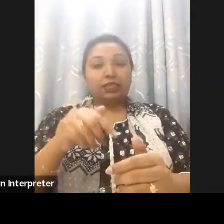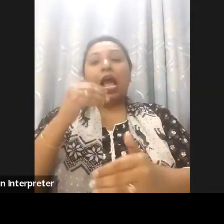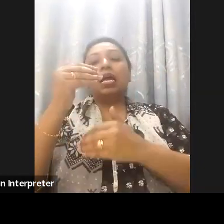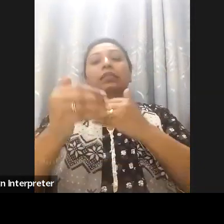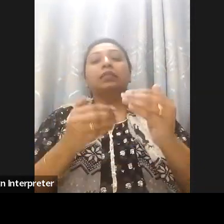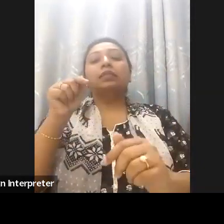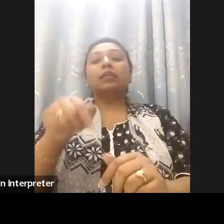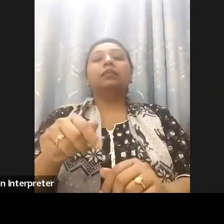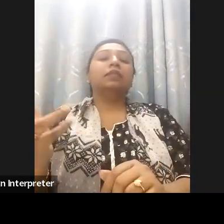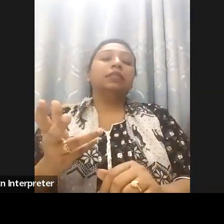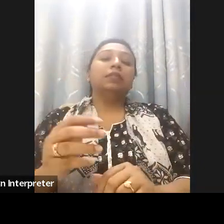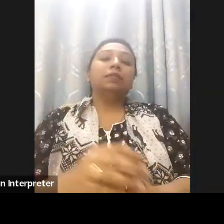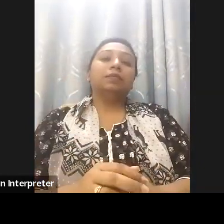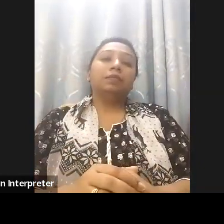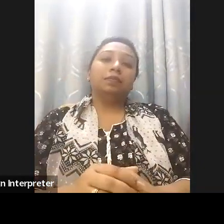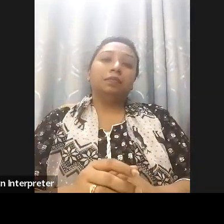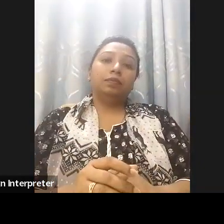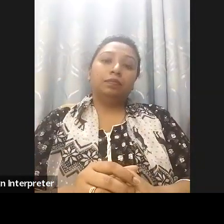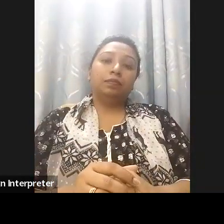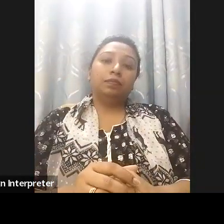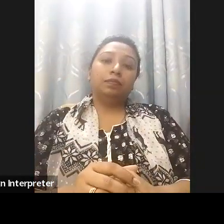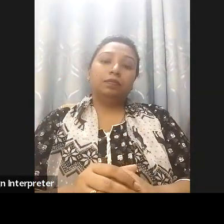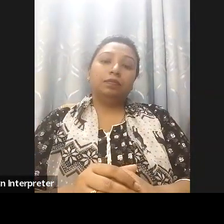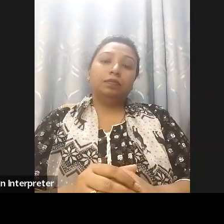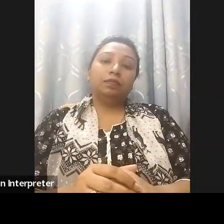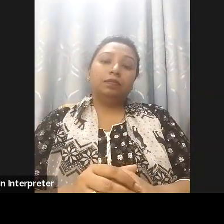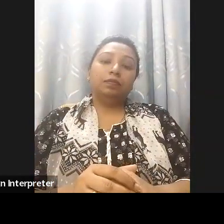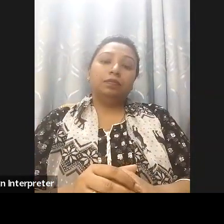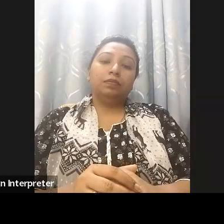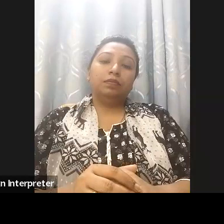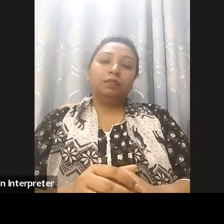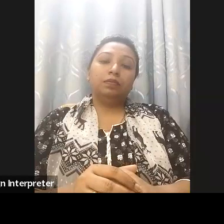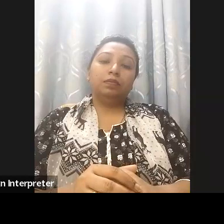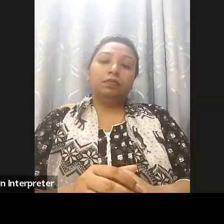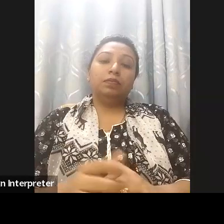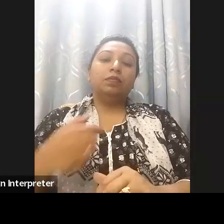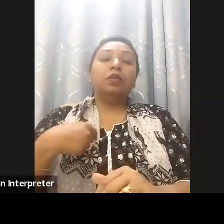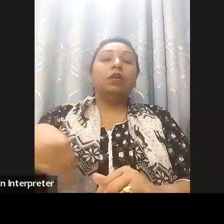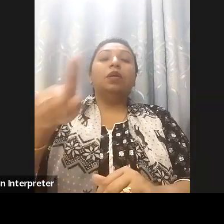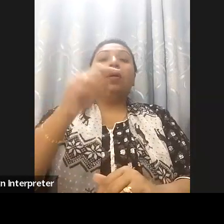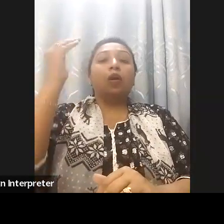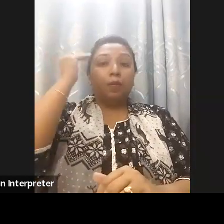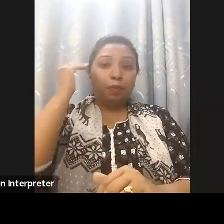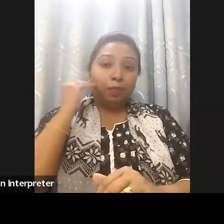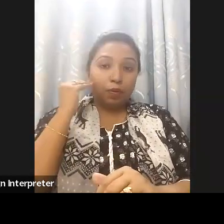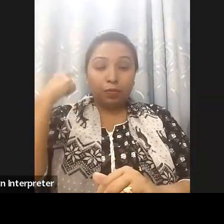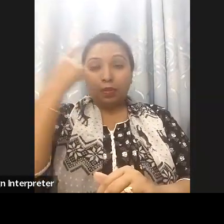point that we are really addressing the rights of persons with disabilities in a proper manner.